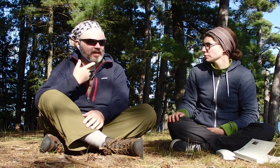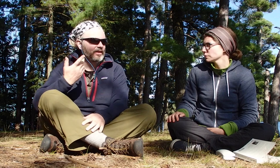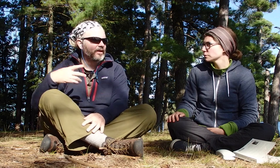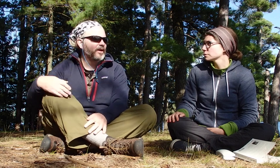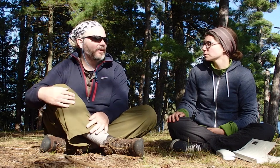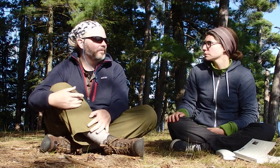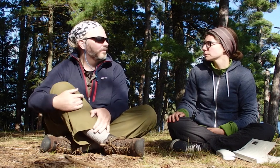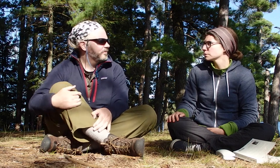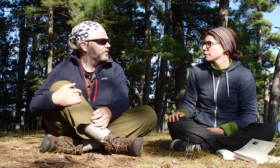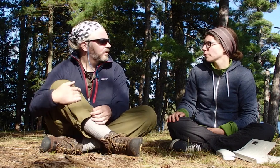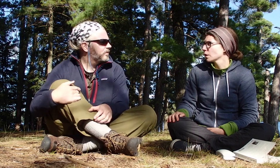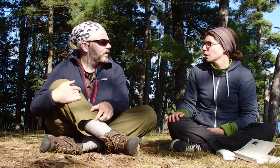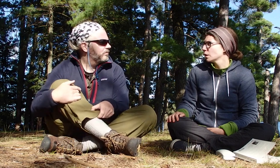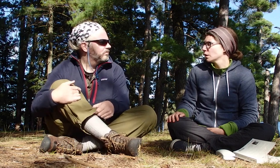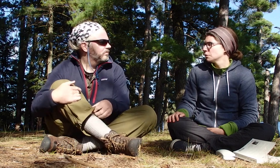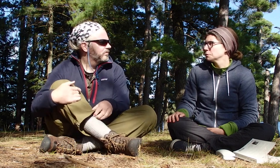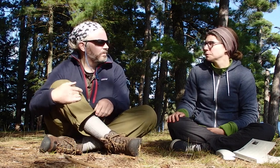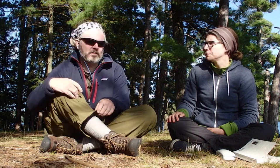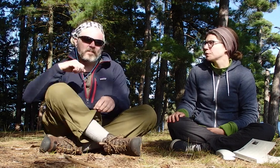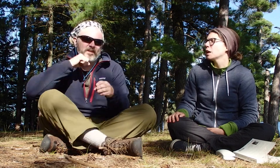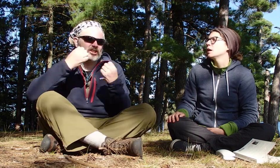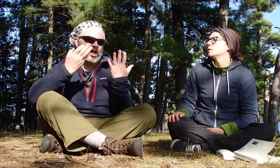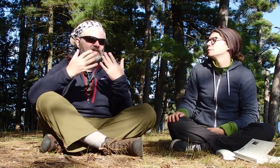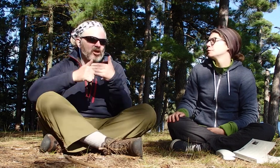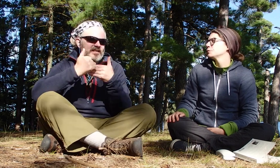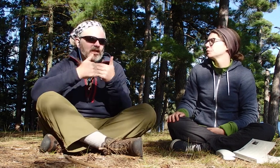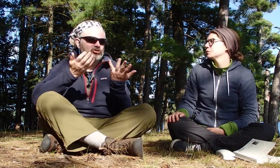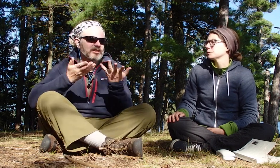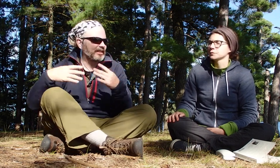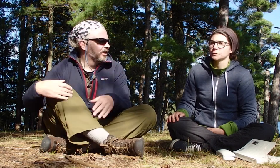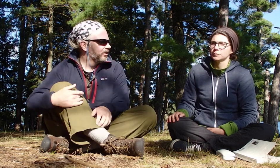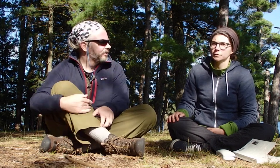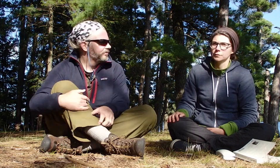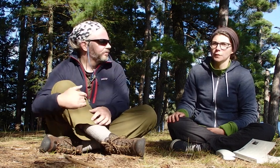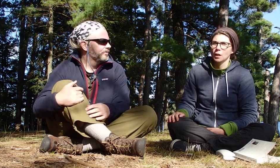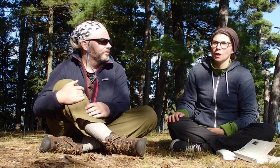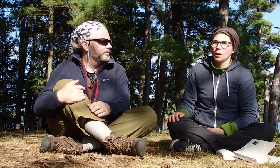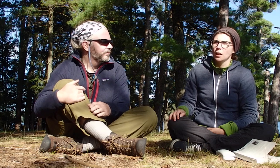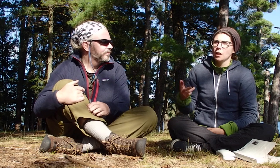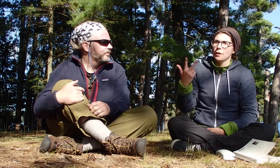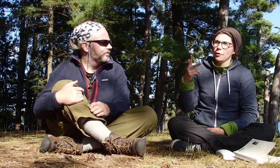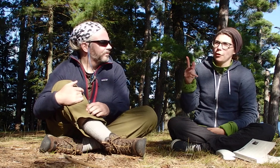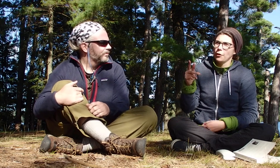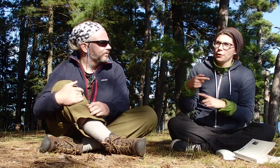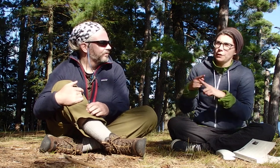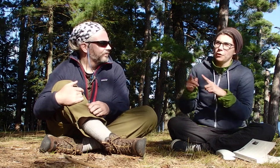from me. But it's not very dangerous here.